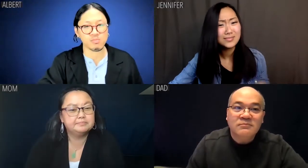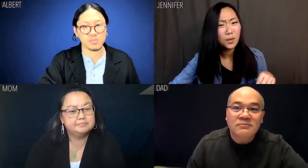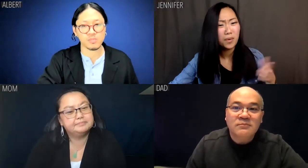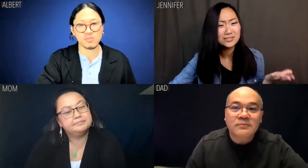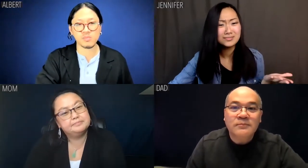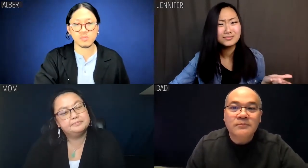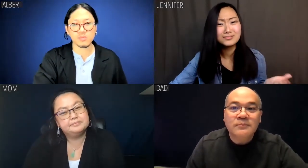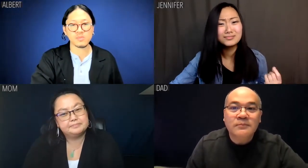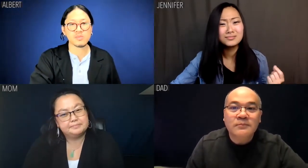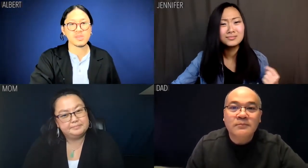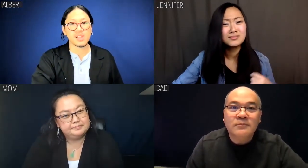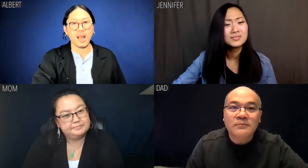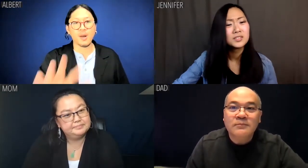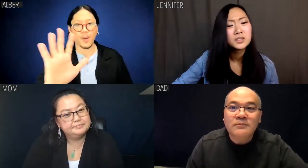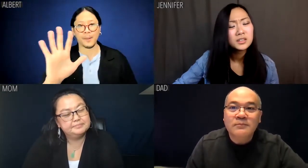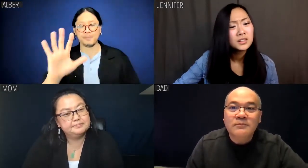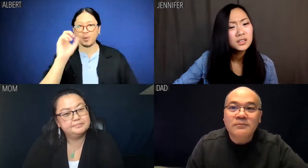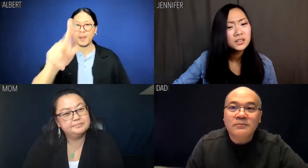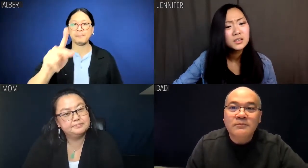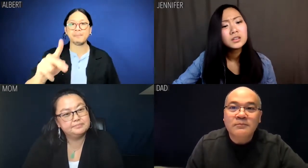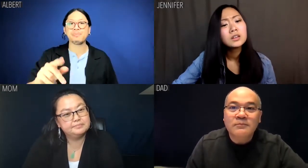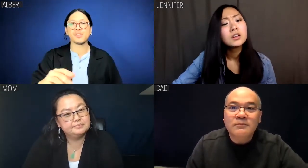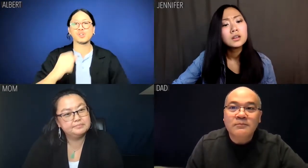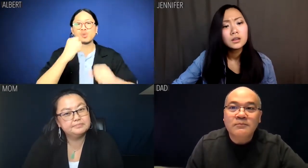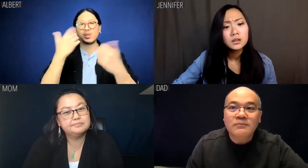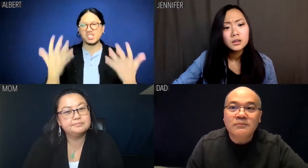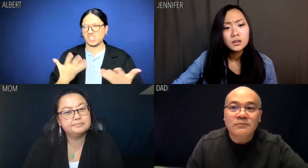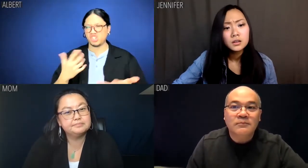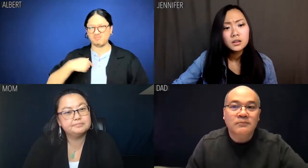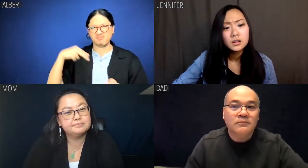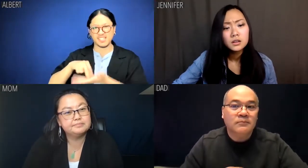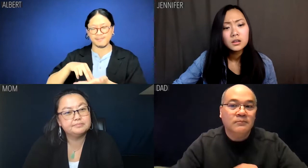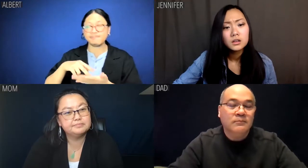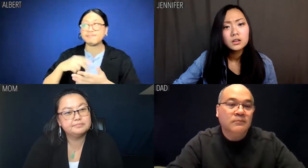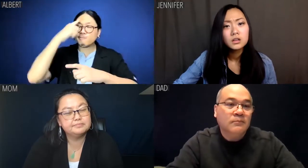Jennifer: Got what? Albert: OK, so here's where I'm at.